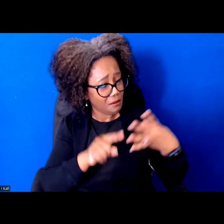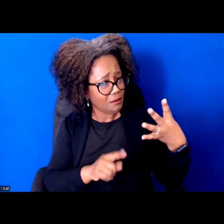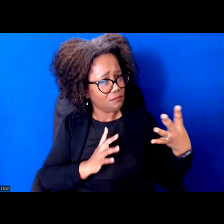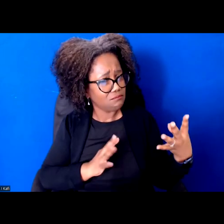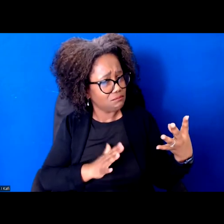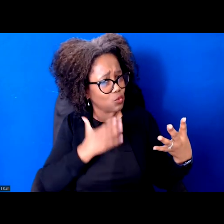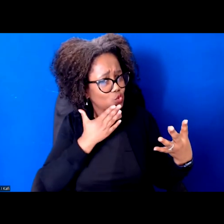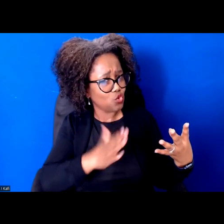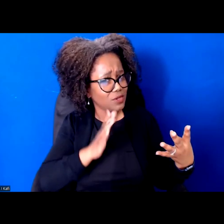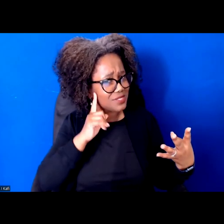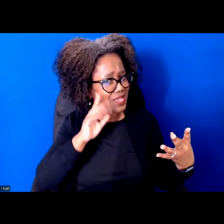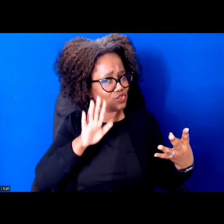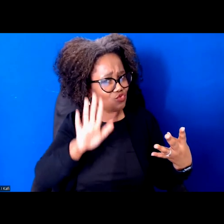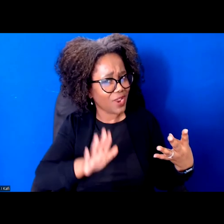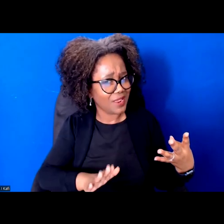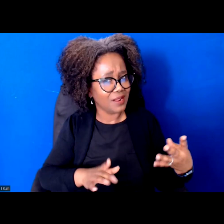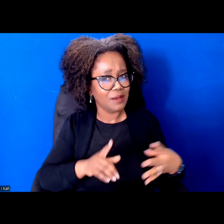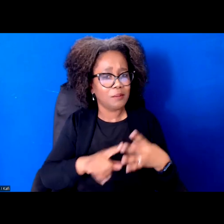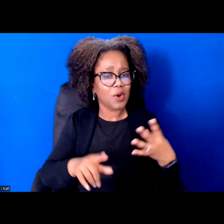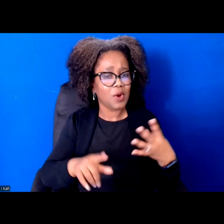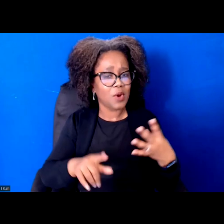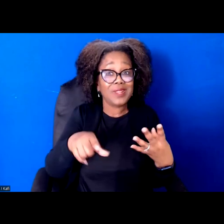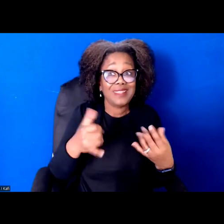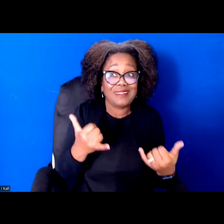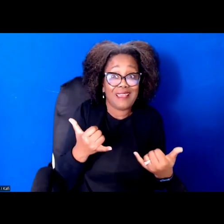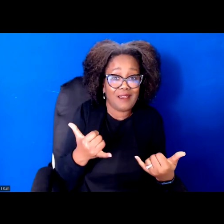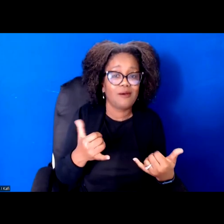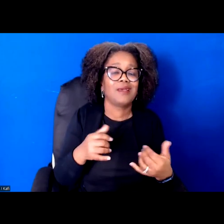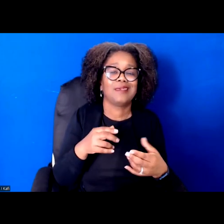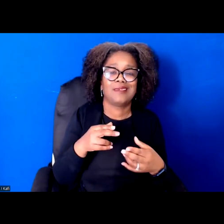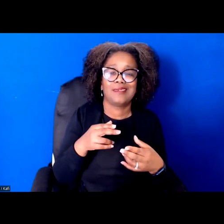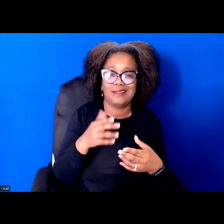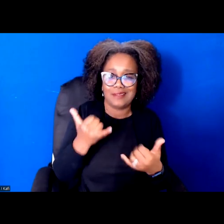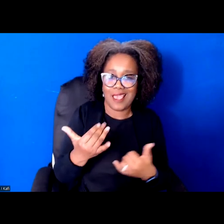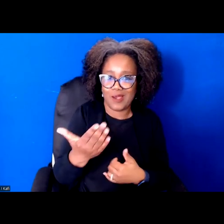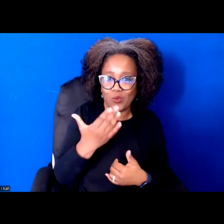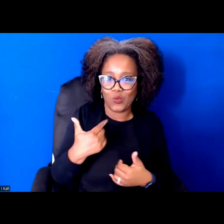So in the short term, that means like we advocate for things like the expansion of health benefits, like medical medical for undocking.